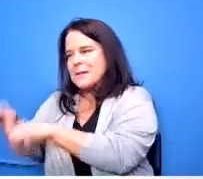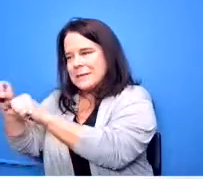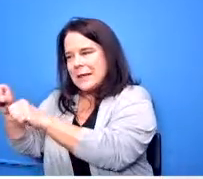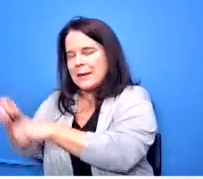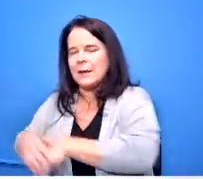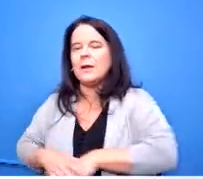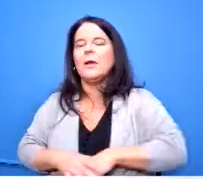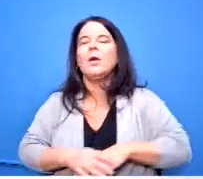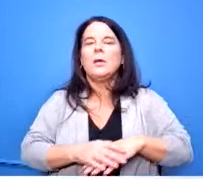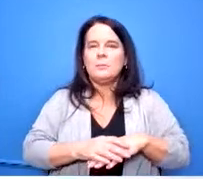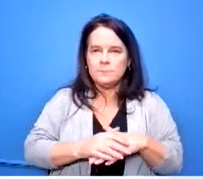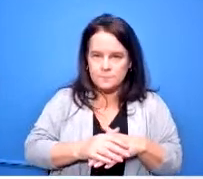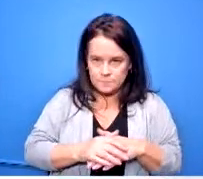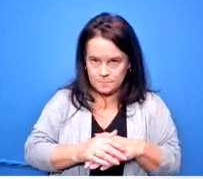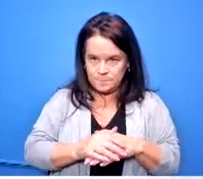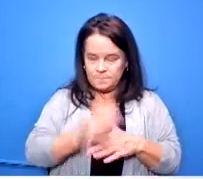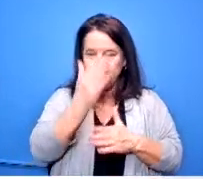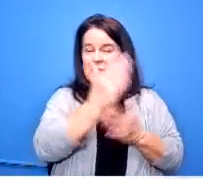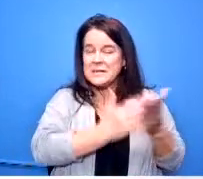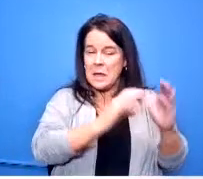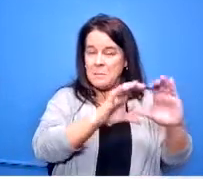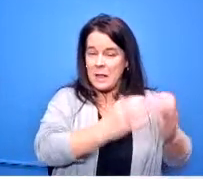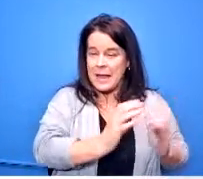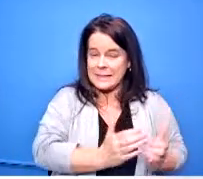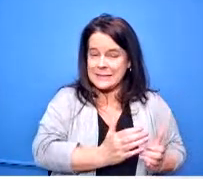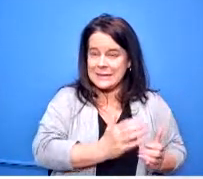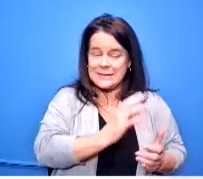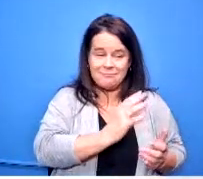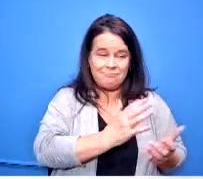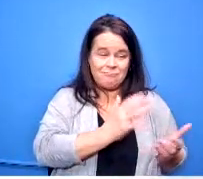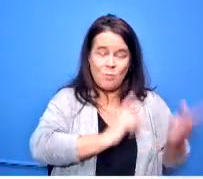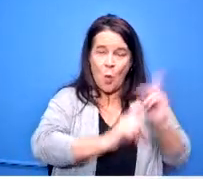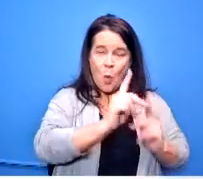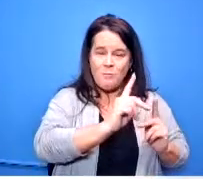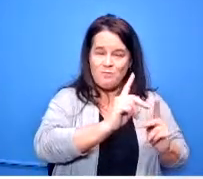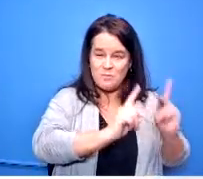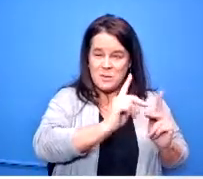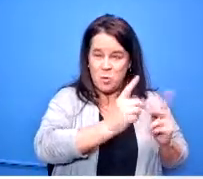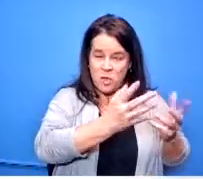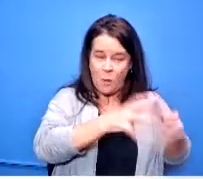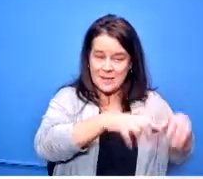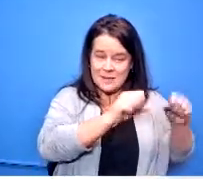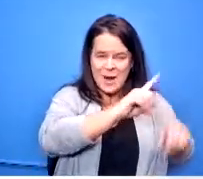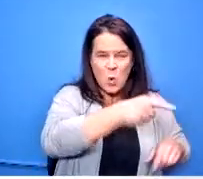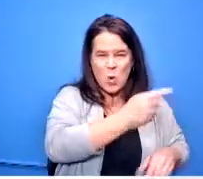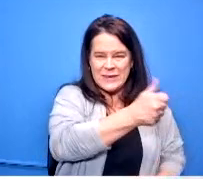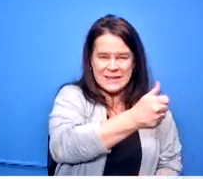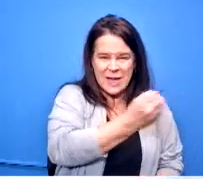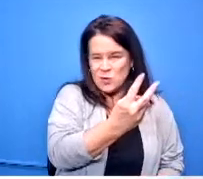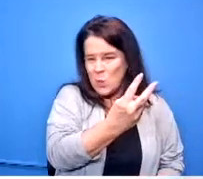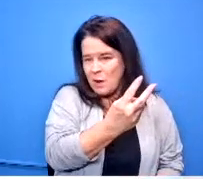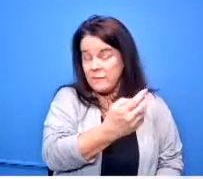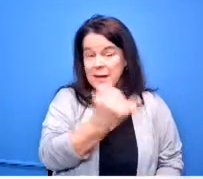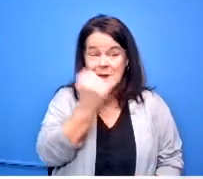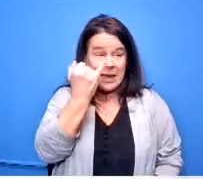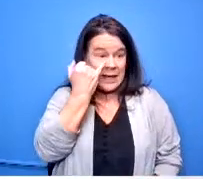have enrollments with 10 kids or 12 kids but if that is something that the school values then you